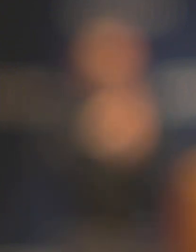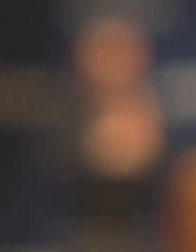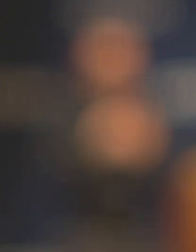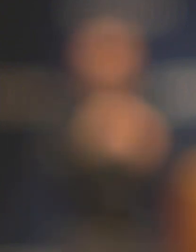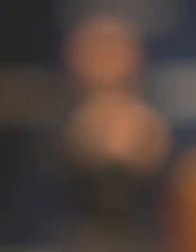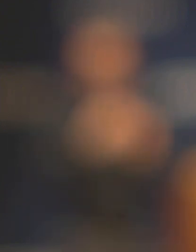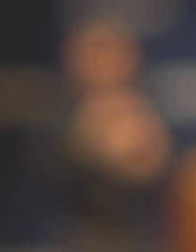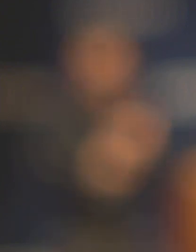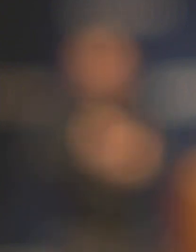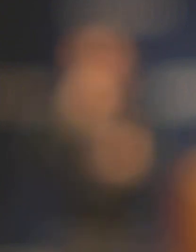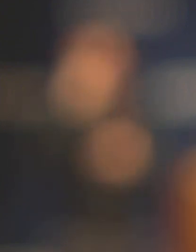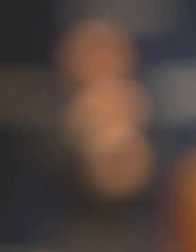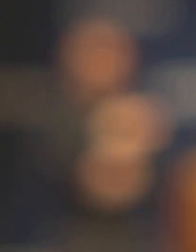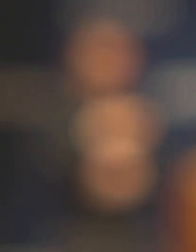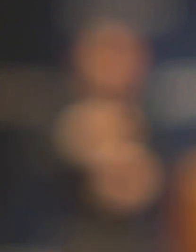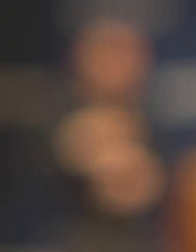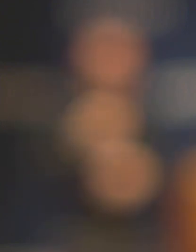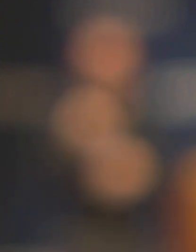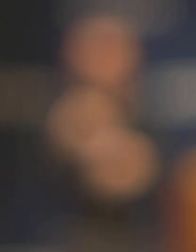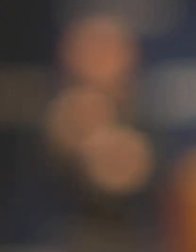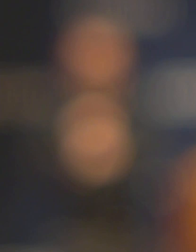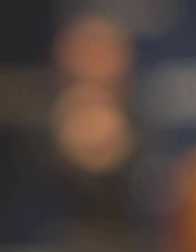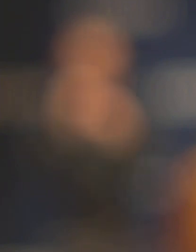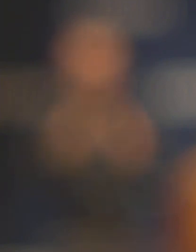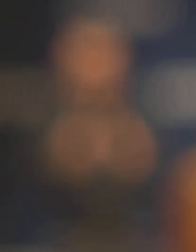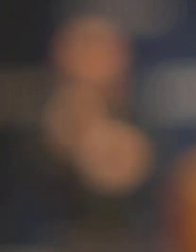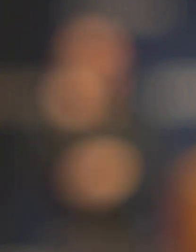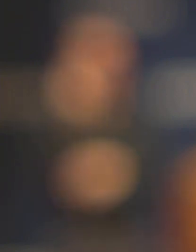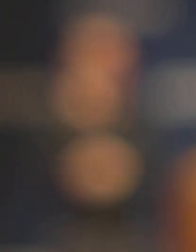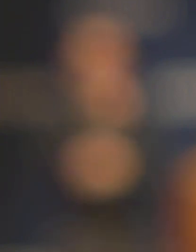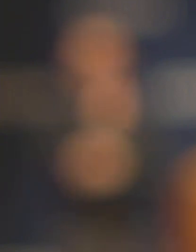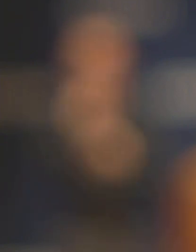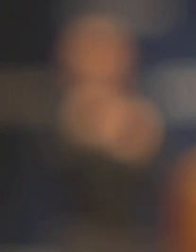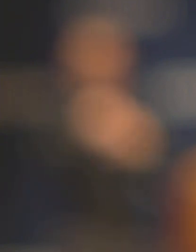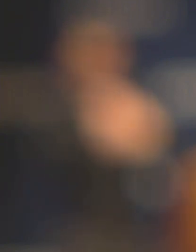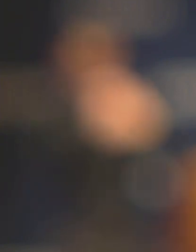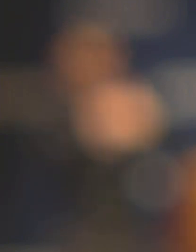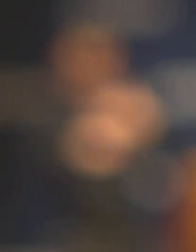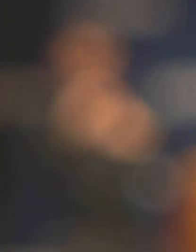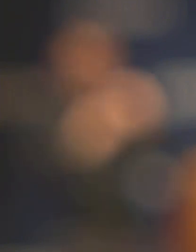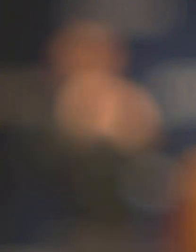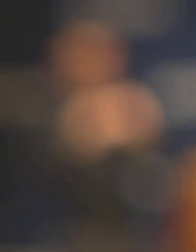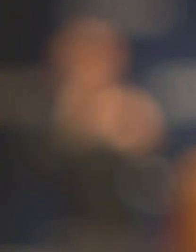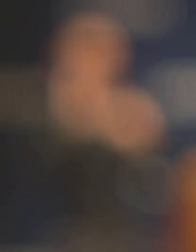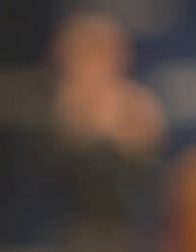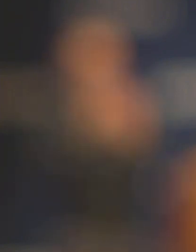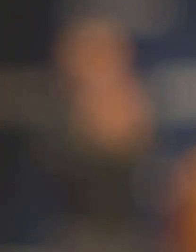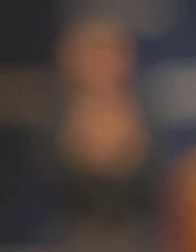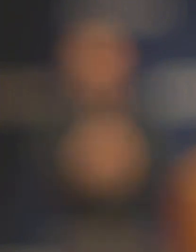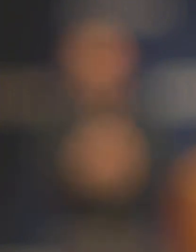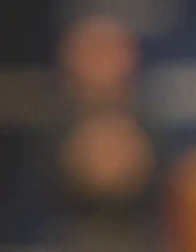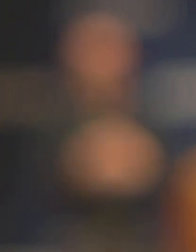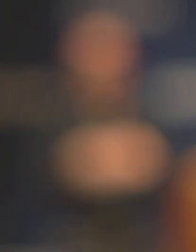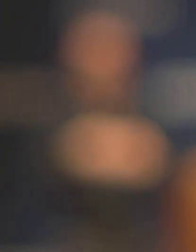Everybody who enters the building are screened with questions and temperature scans.